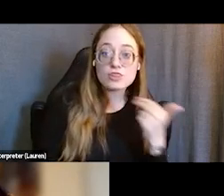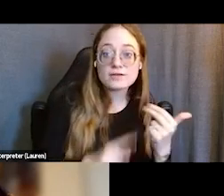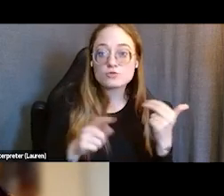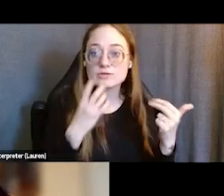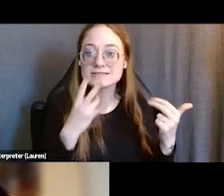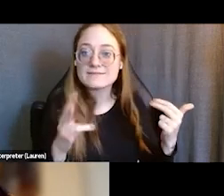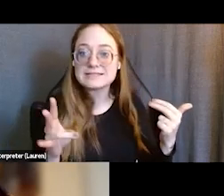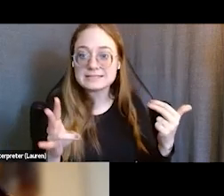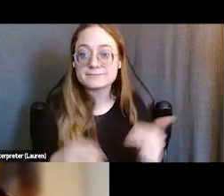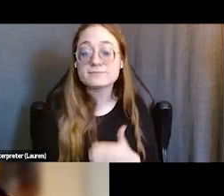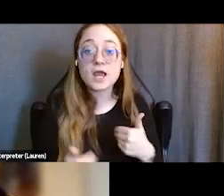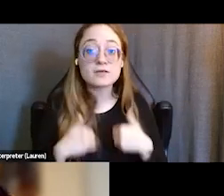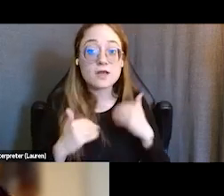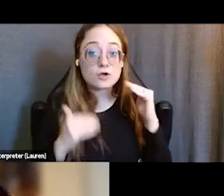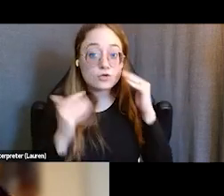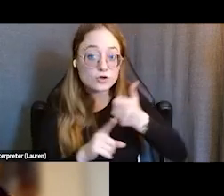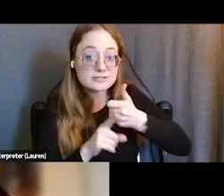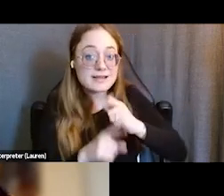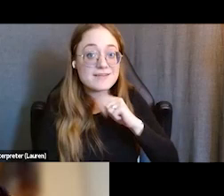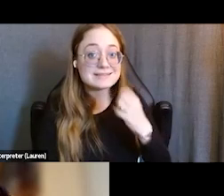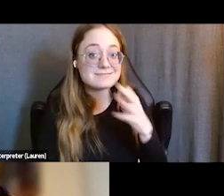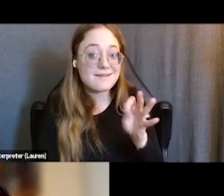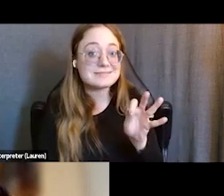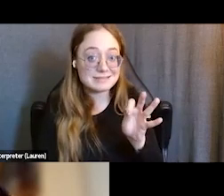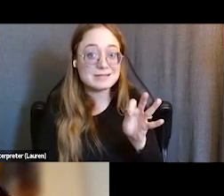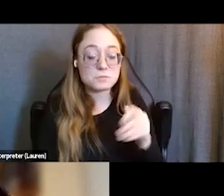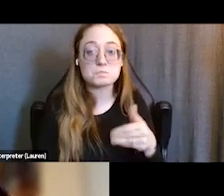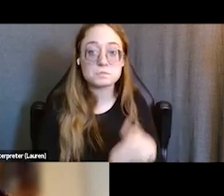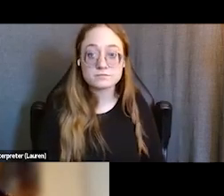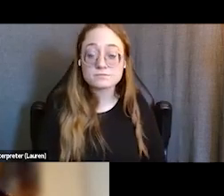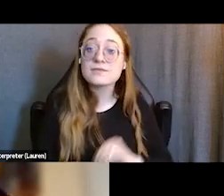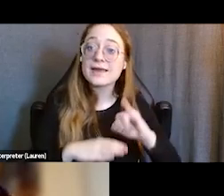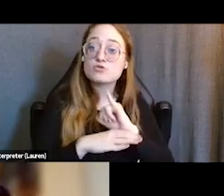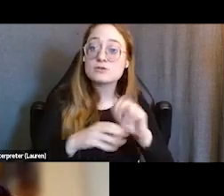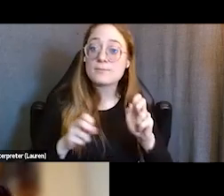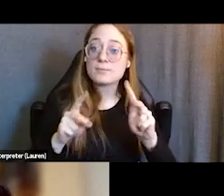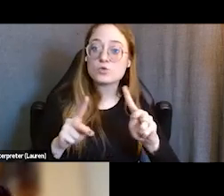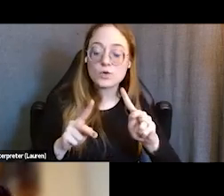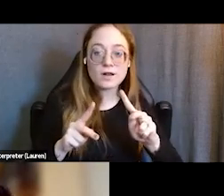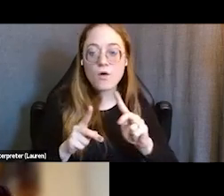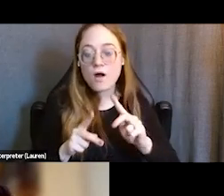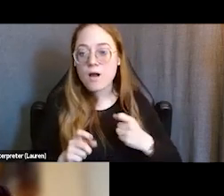as a young adult herself at the age of 19, This internship opportunity ignited a passion in Tamara